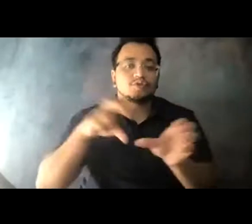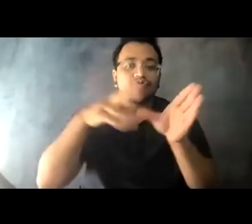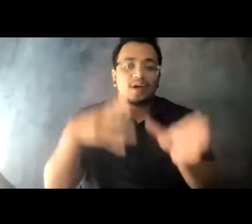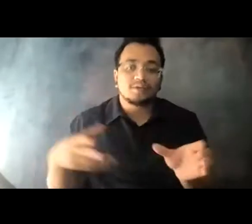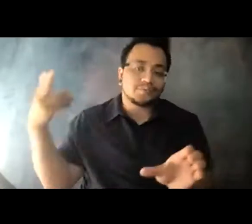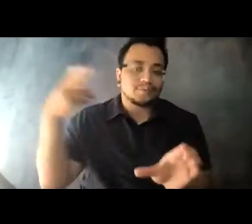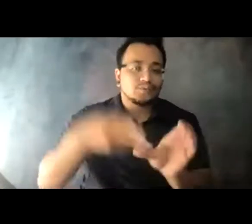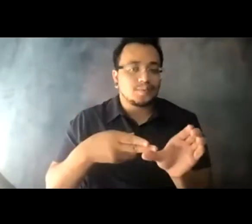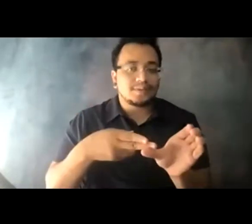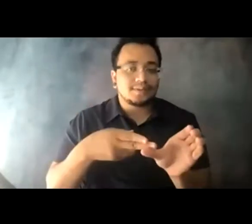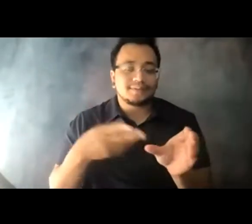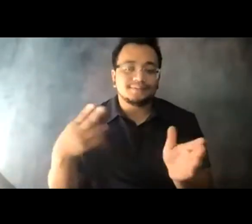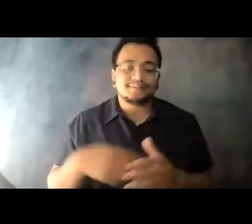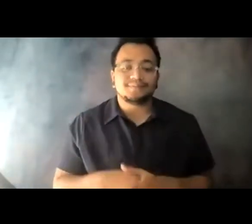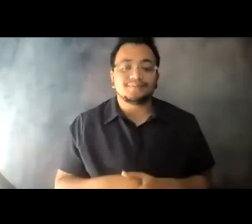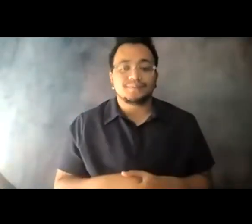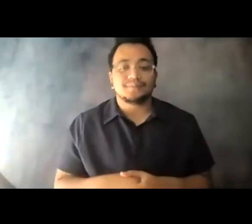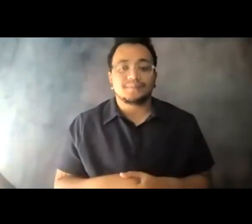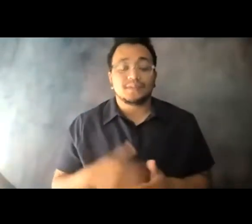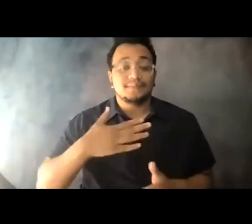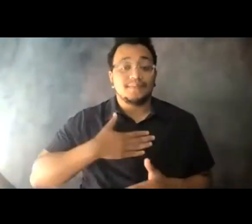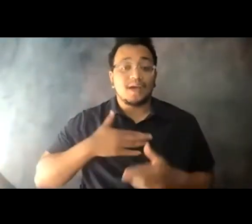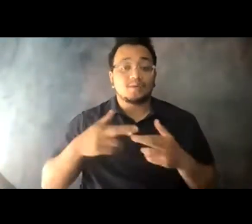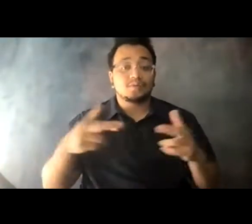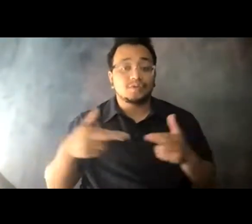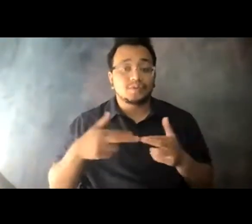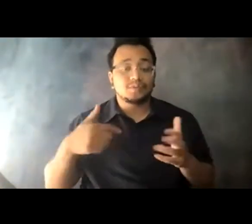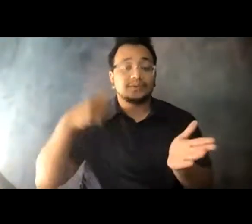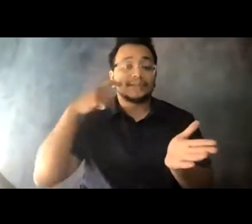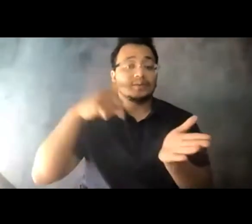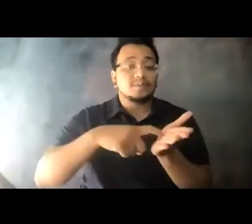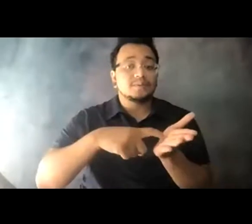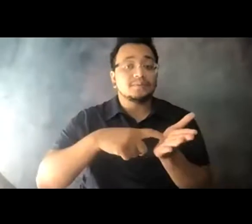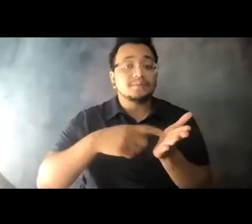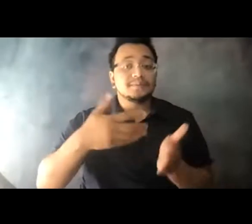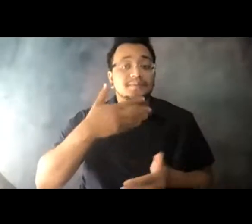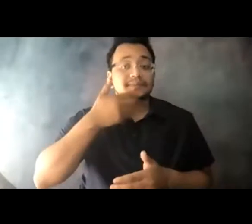14:06:45 Certainly, in my region, we are seeing better news regarding transit ridership.